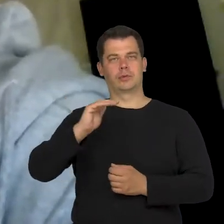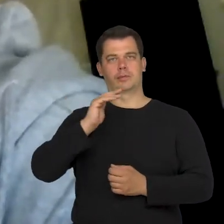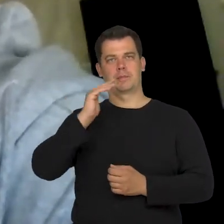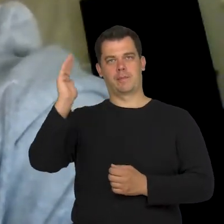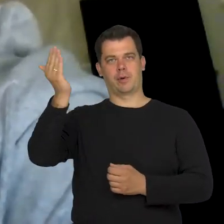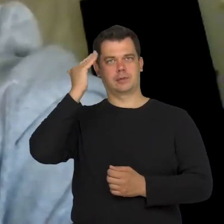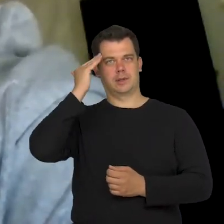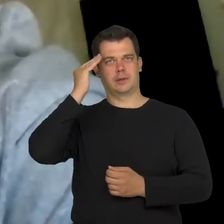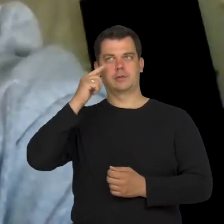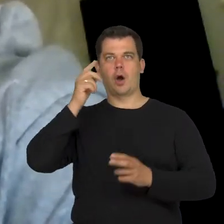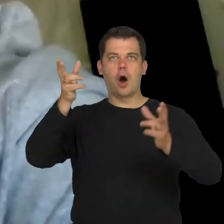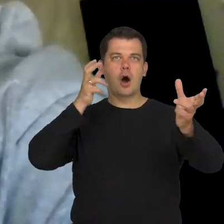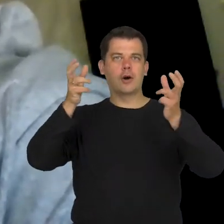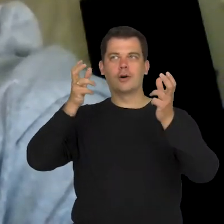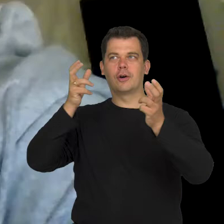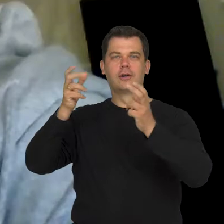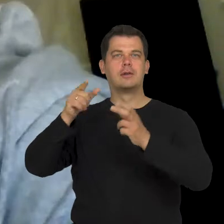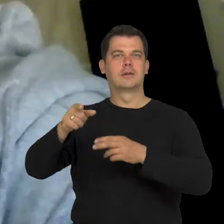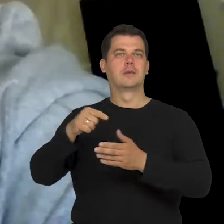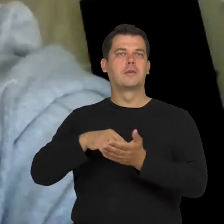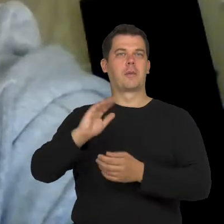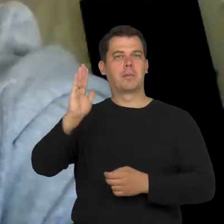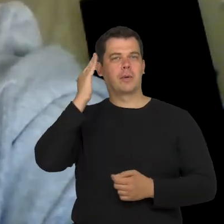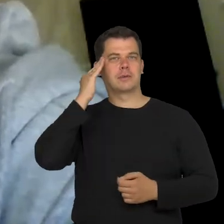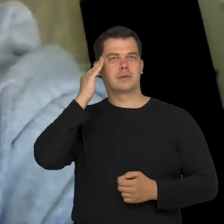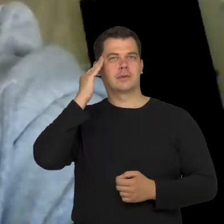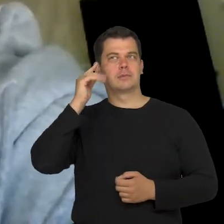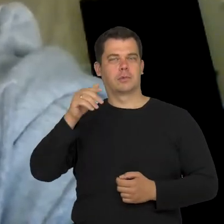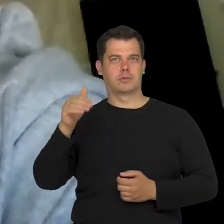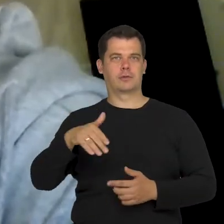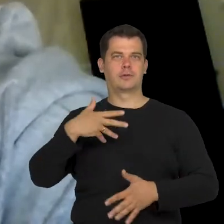which allows us to function in this world